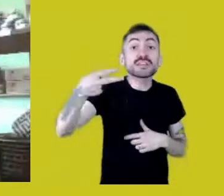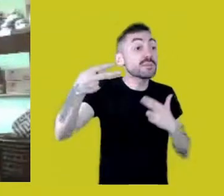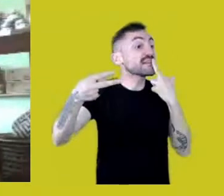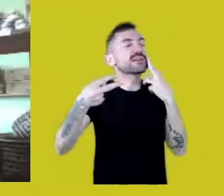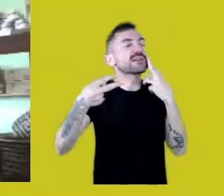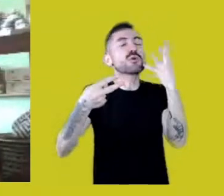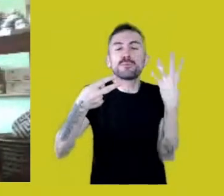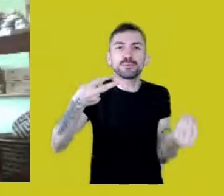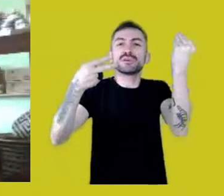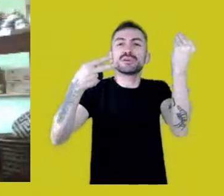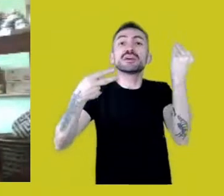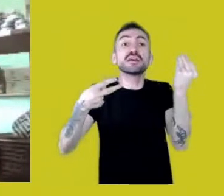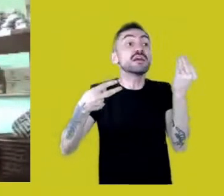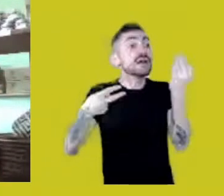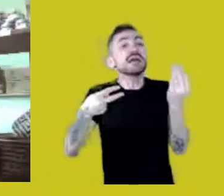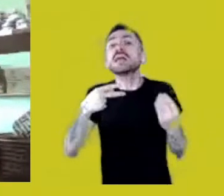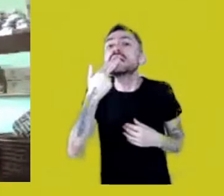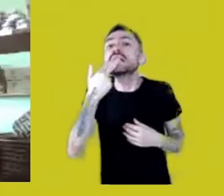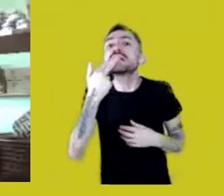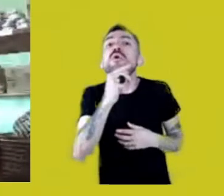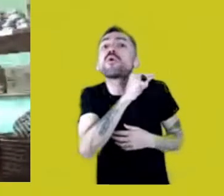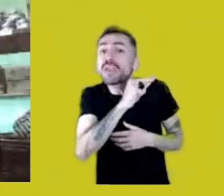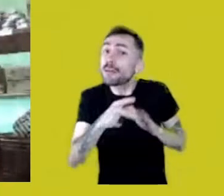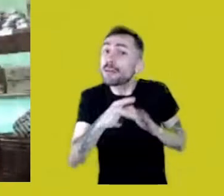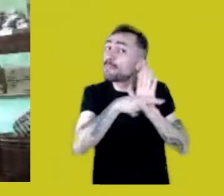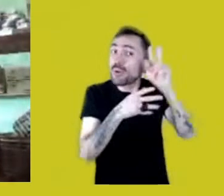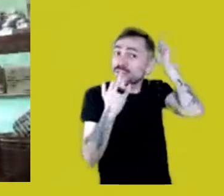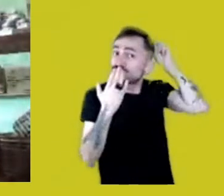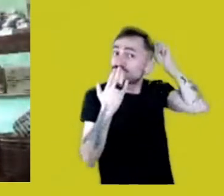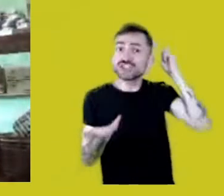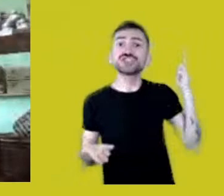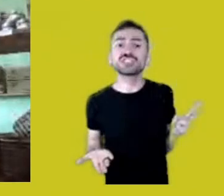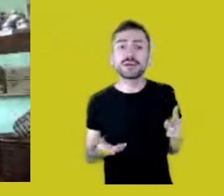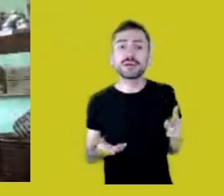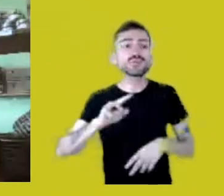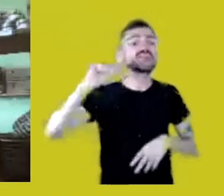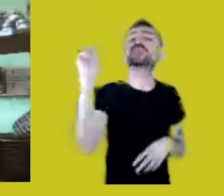Those are Native languages. And people say, “We’ll make data banks at the UN